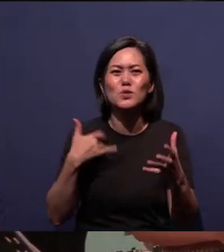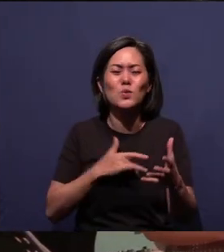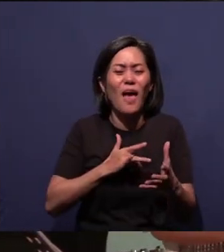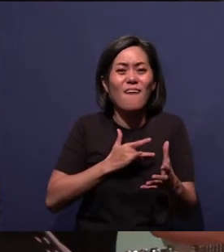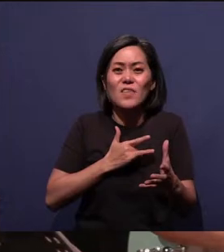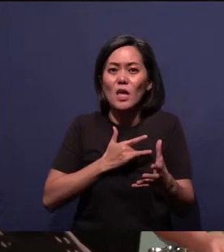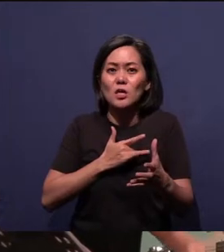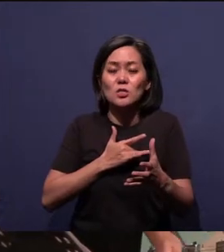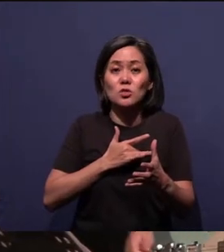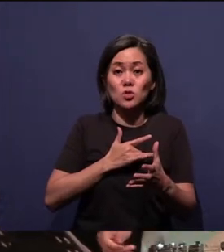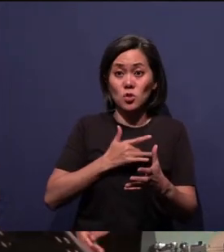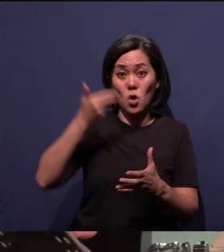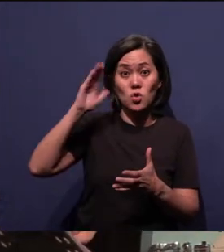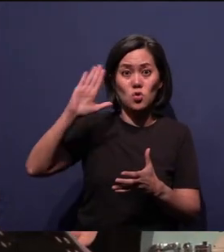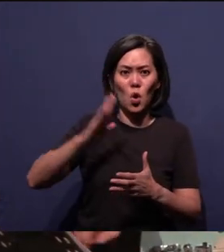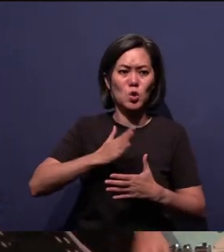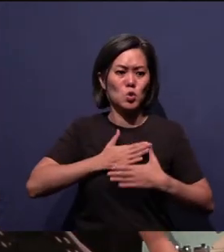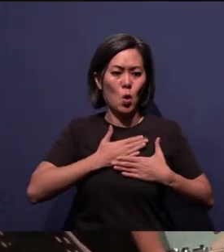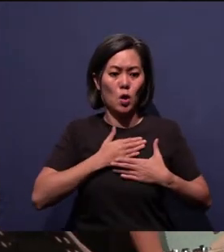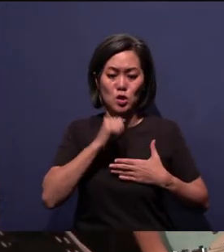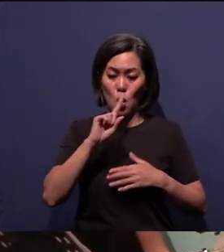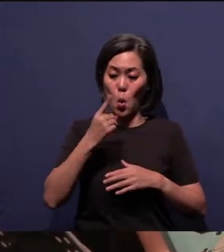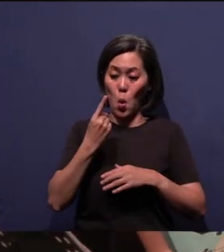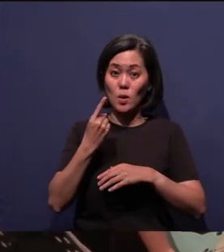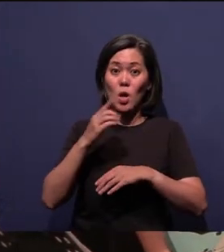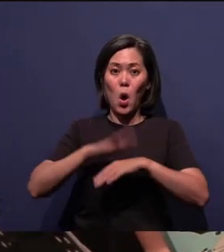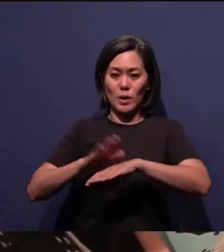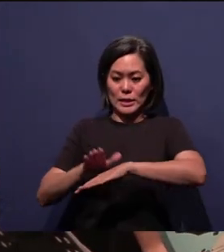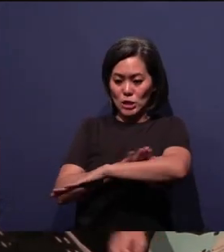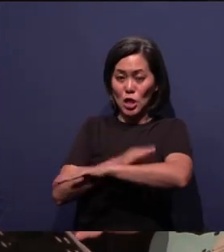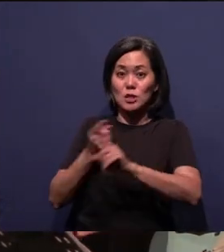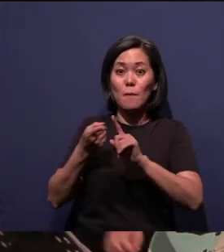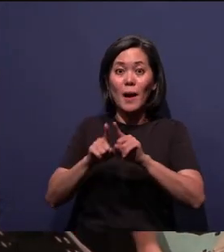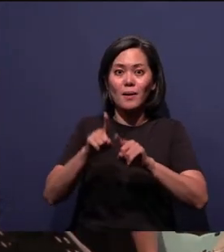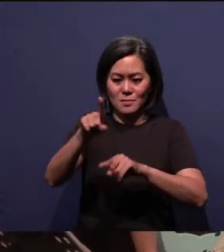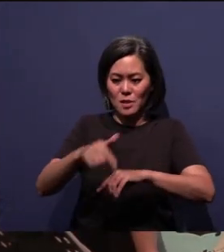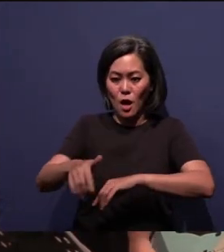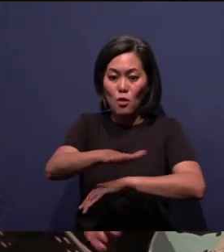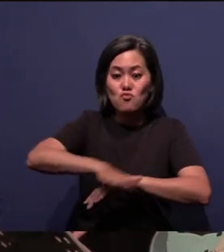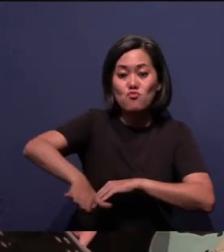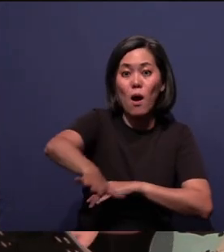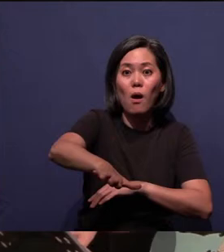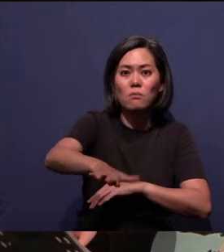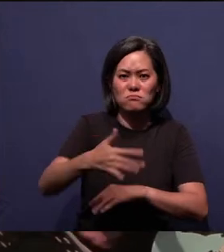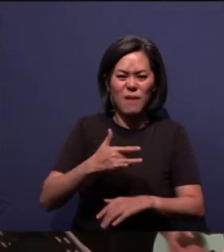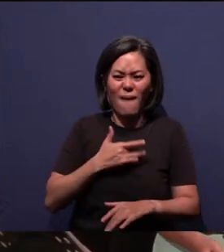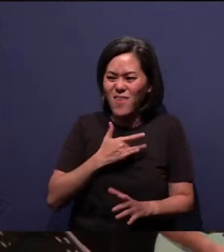not just on the stage, but on the ground as well. Because it is, you know,